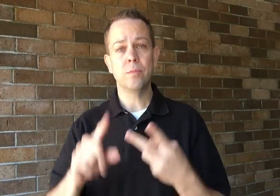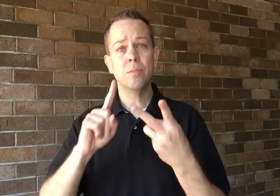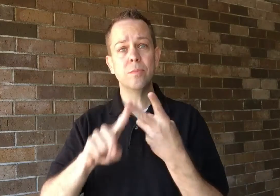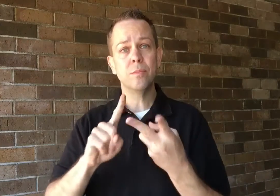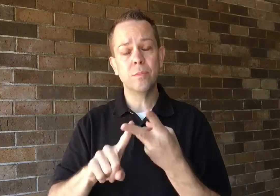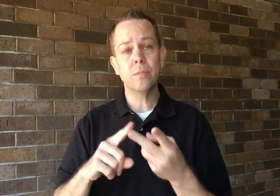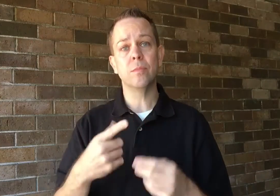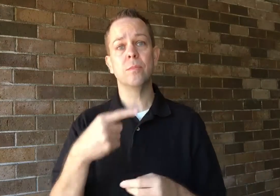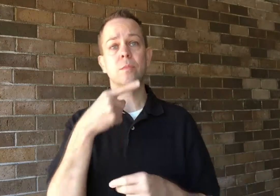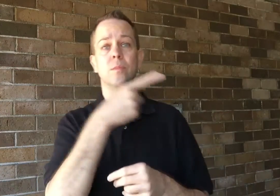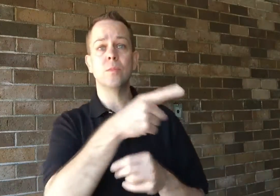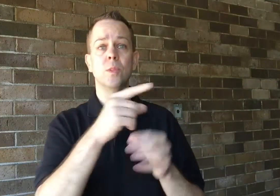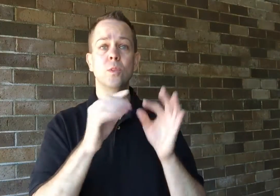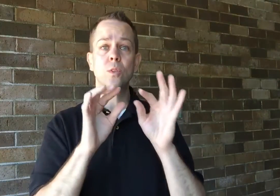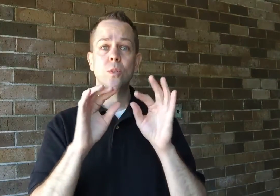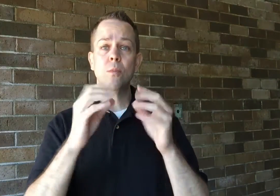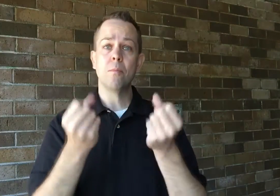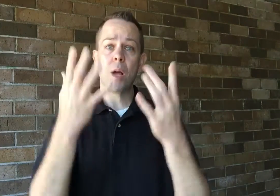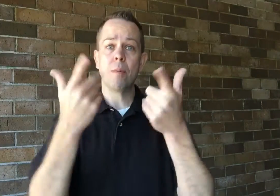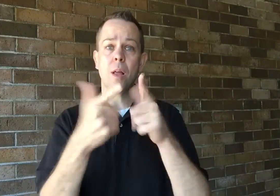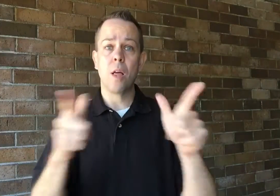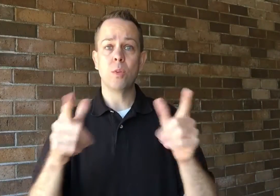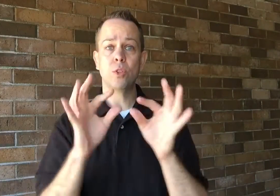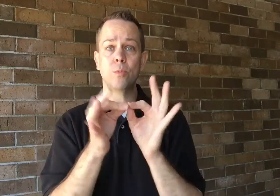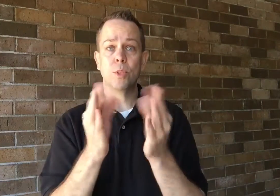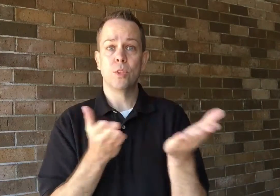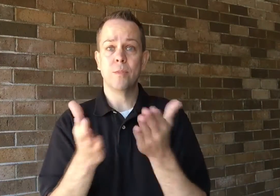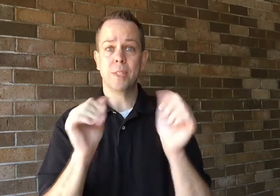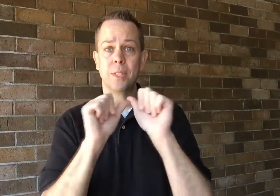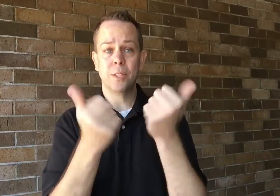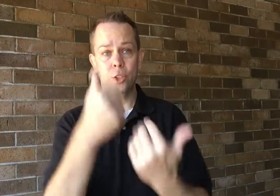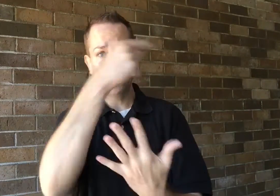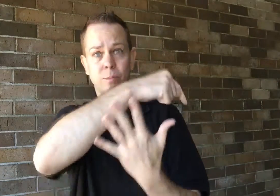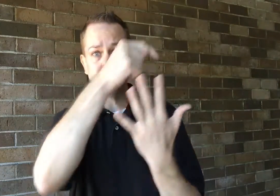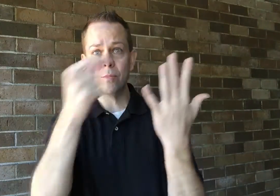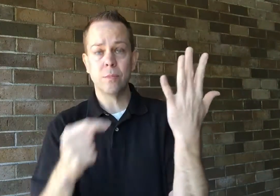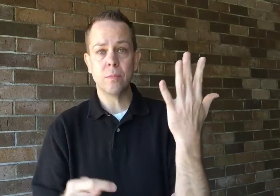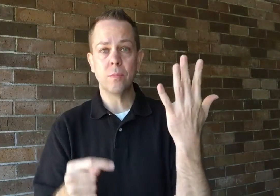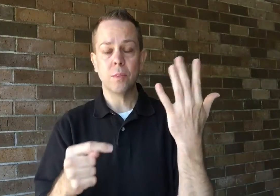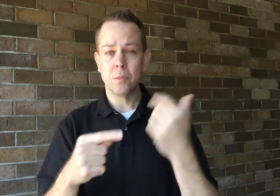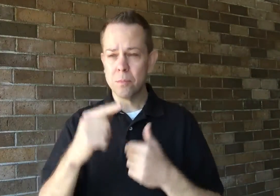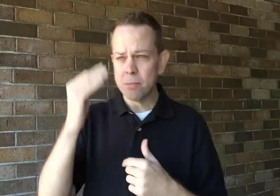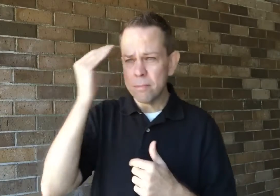The multiple language interpreting service agencies